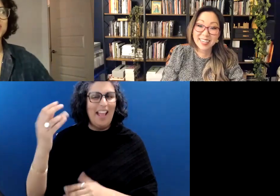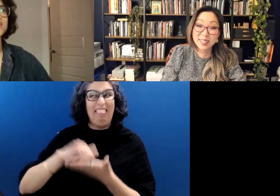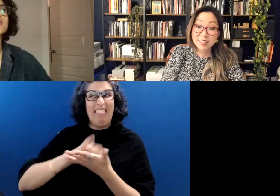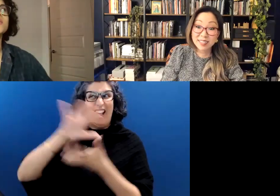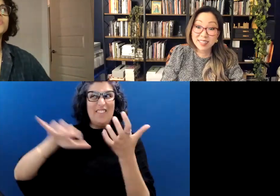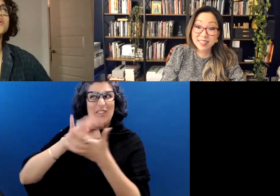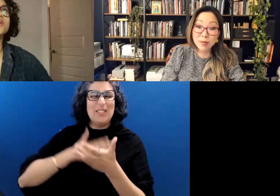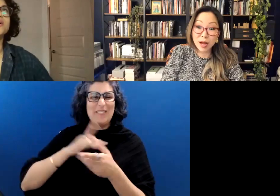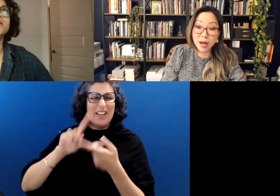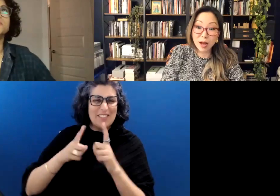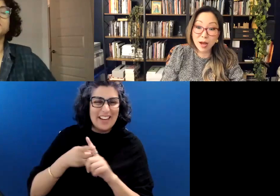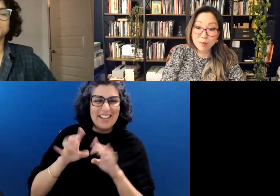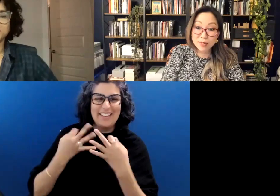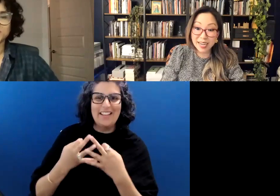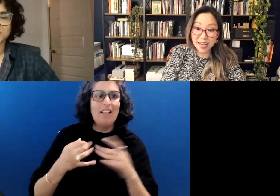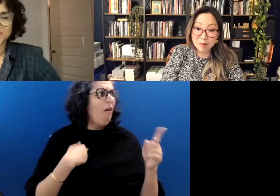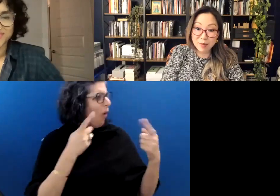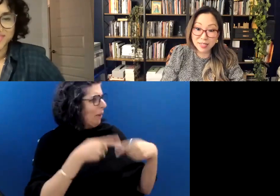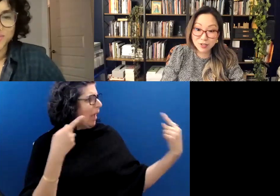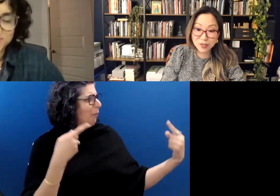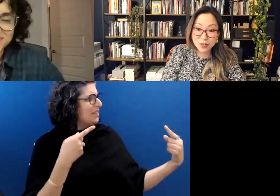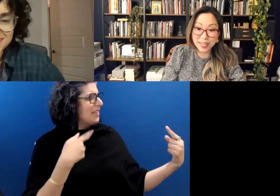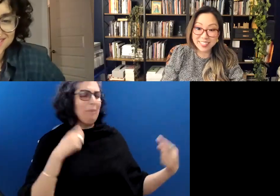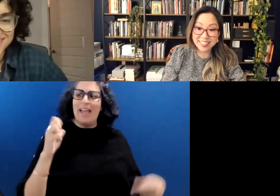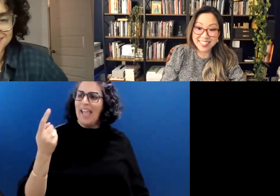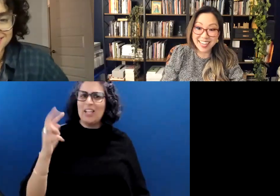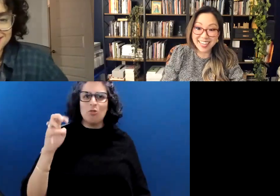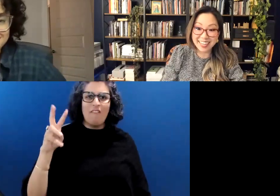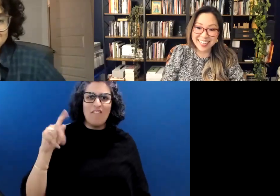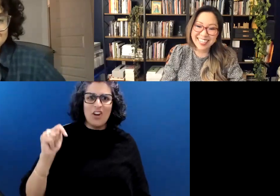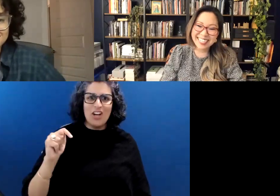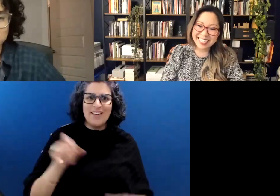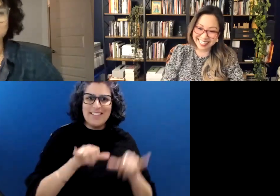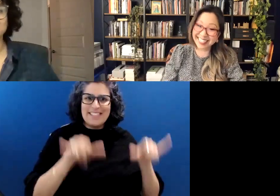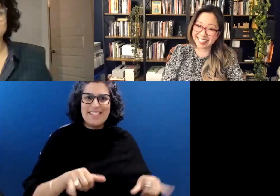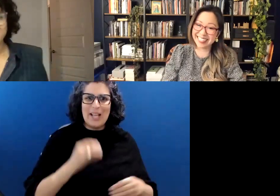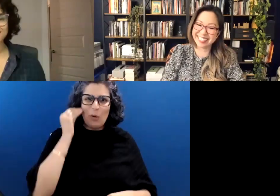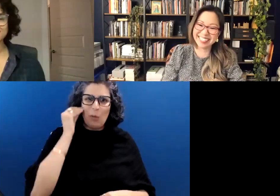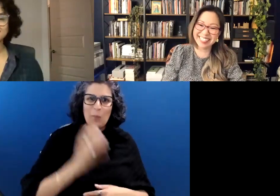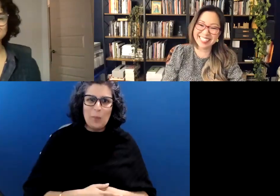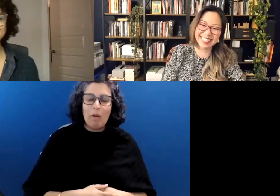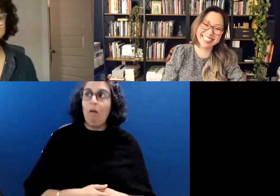I'm the opposite. I'm an extravert who likes to stay in.